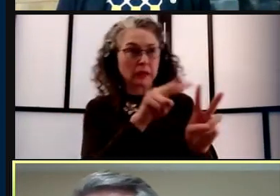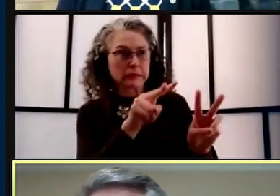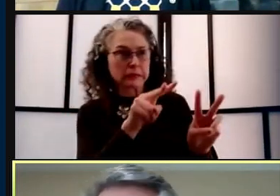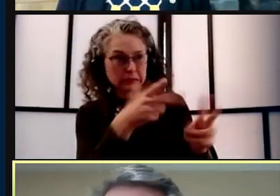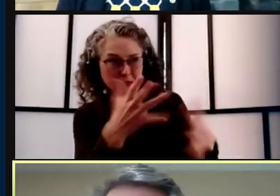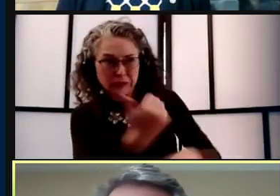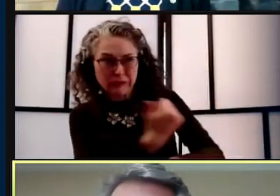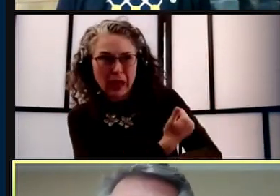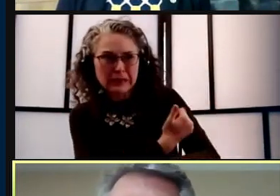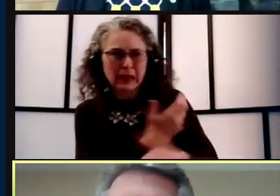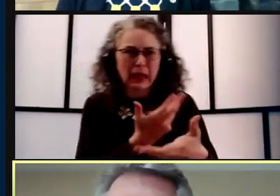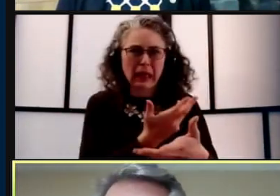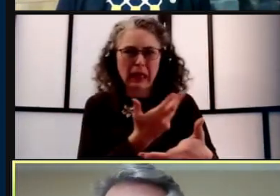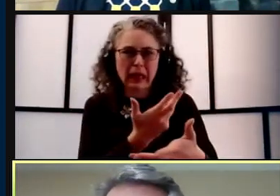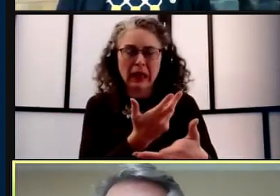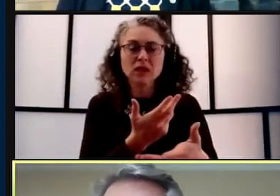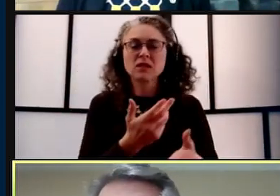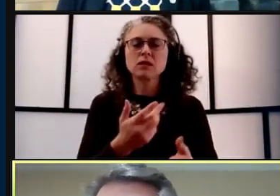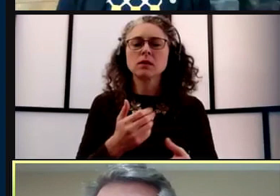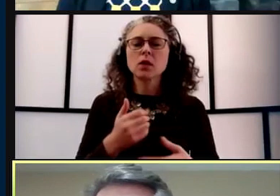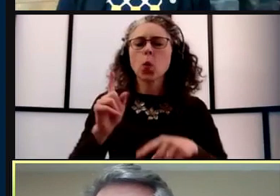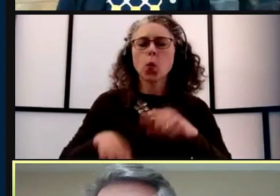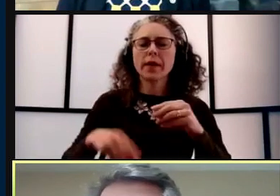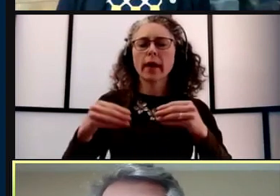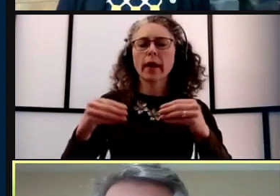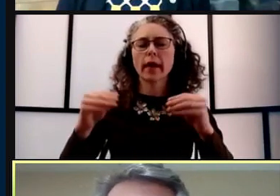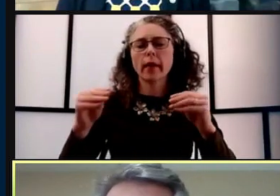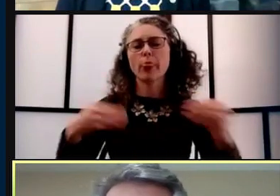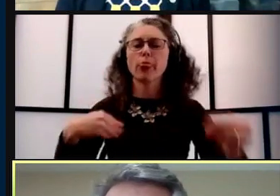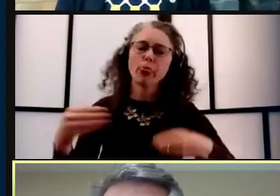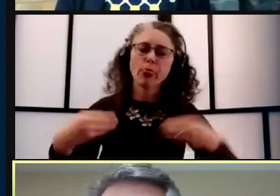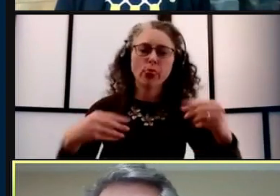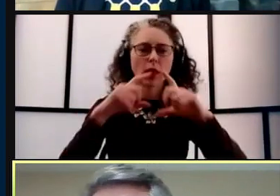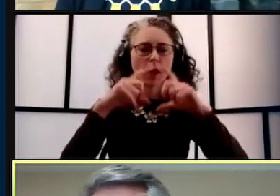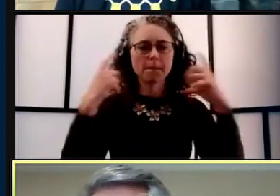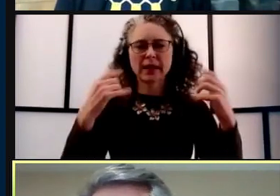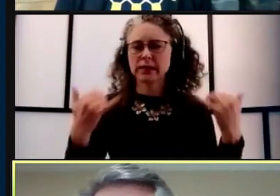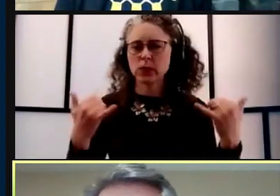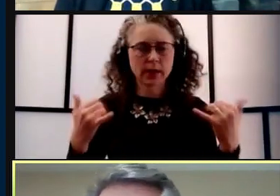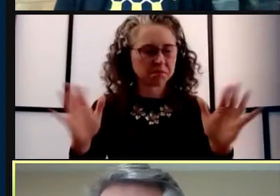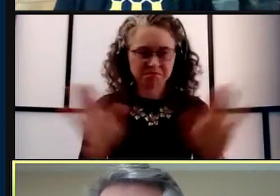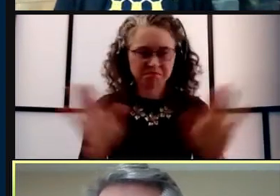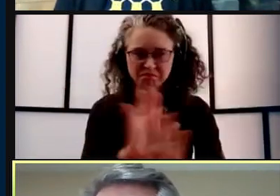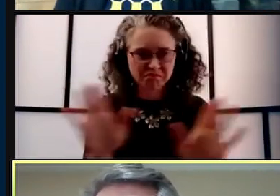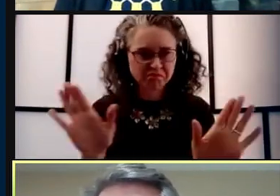It's not a good message to relax the mask mandate right now. We're learning and things are shifting